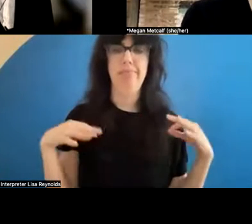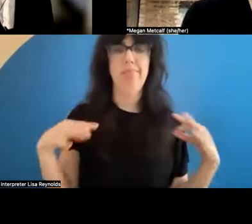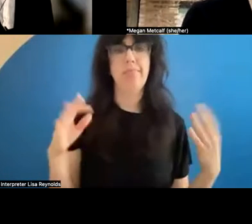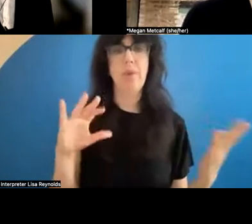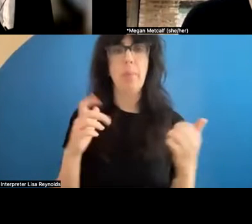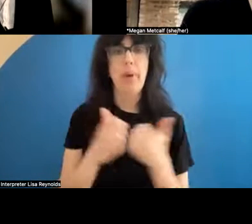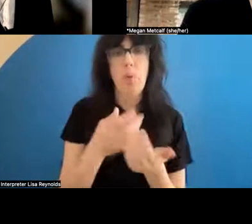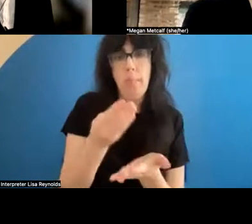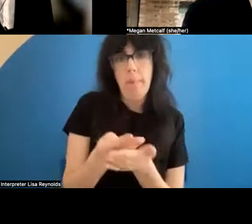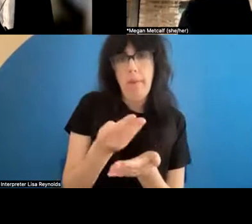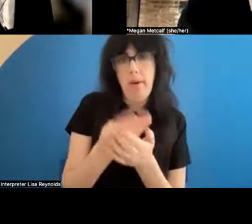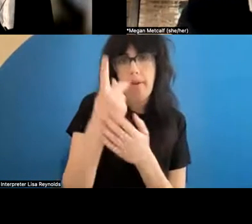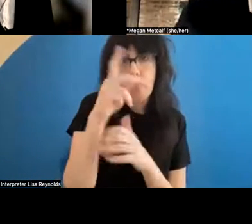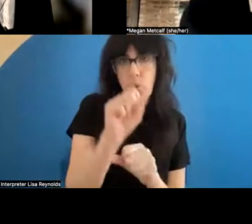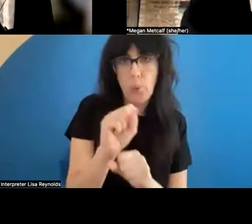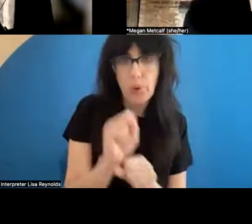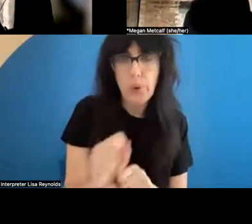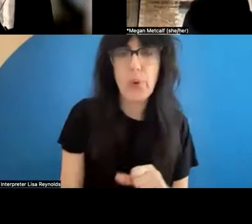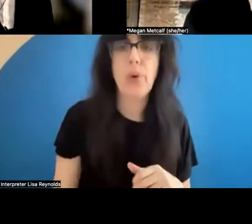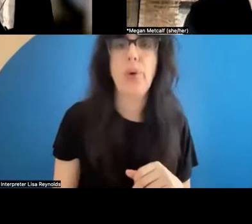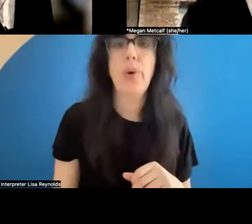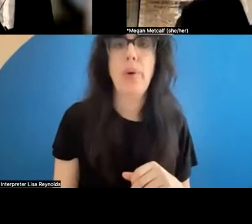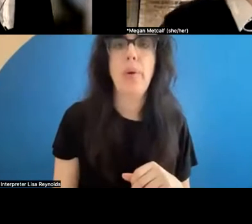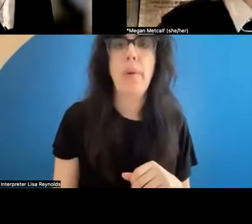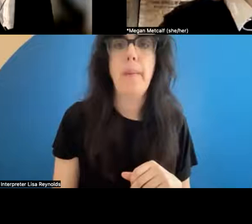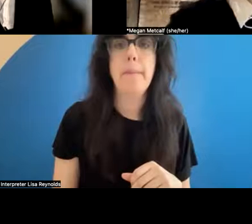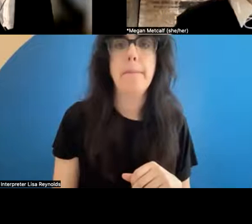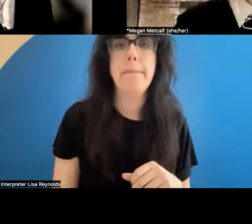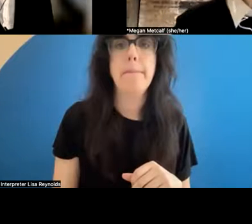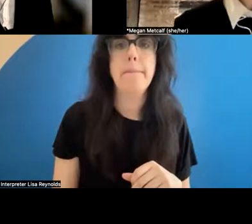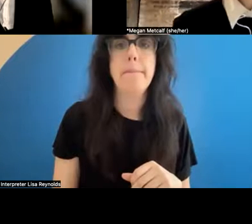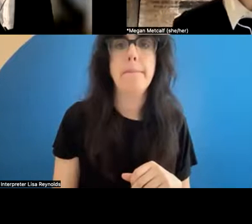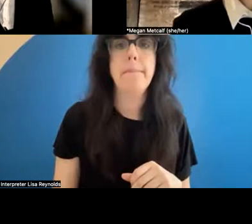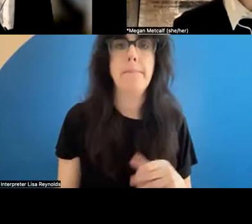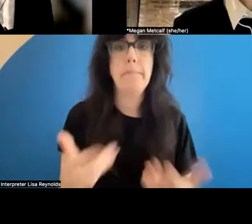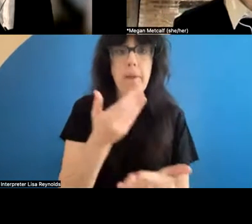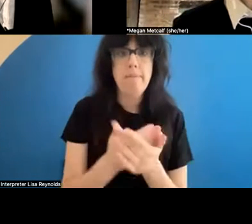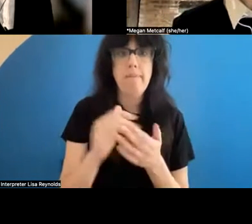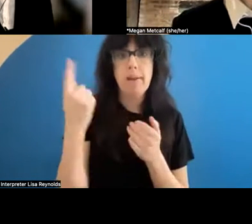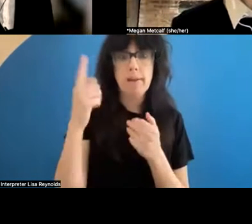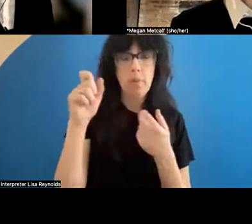body of work, the fact that sk on the other side of the world is doing it. Are you talking